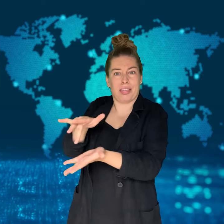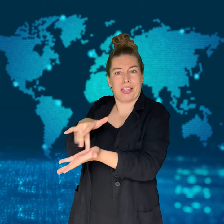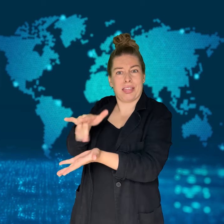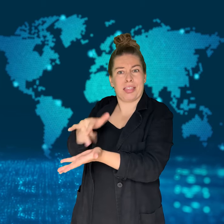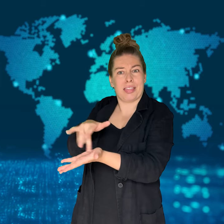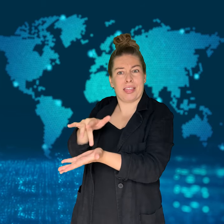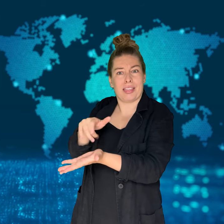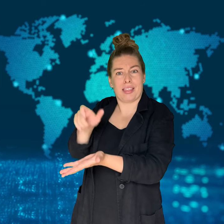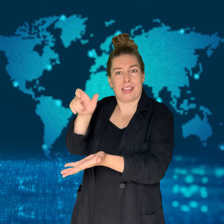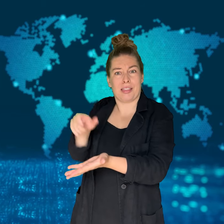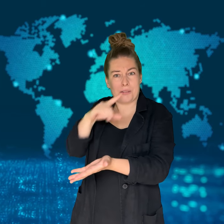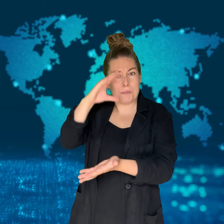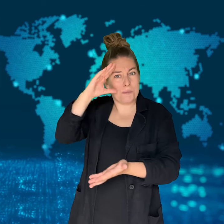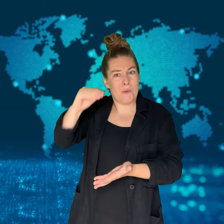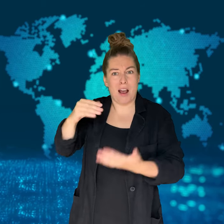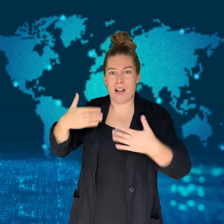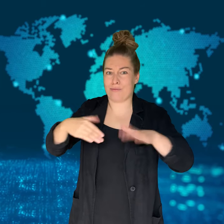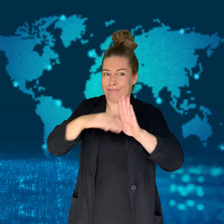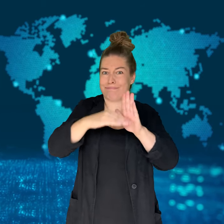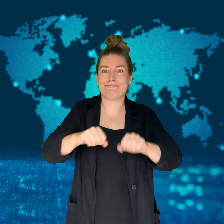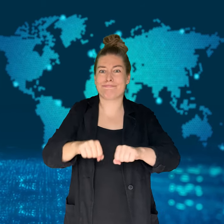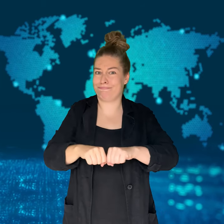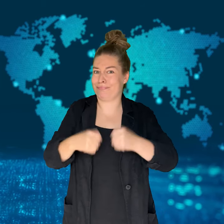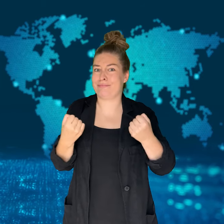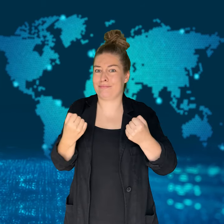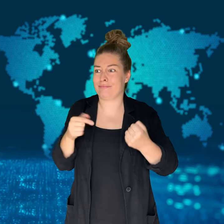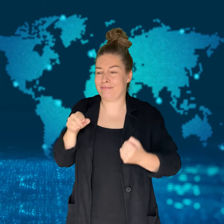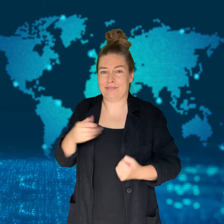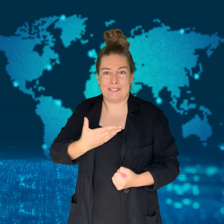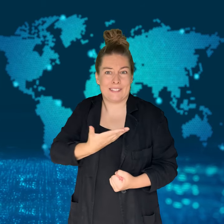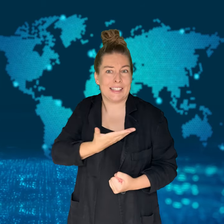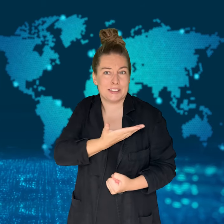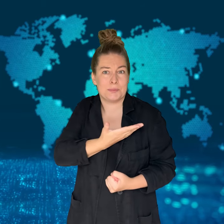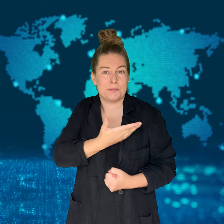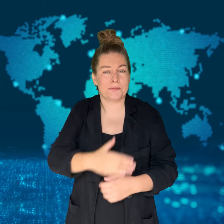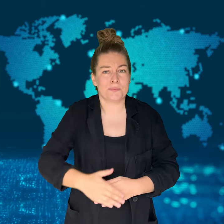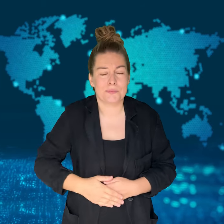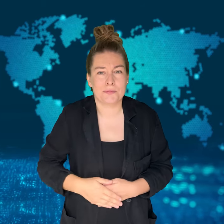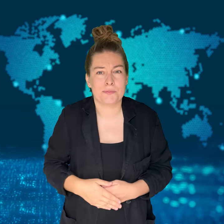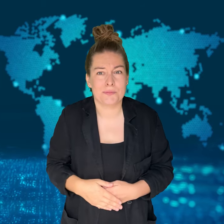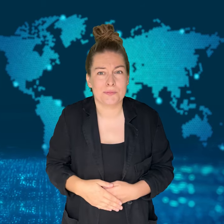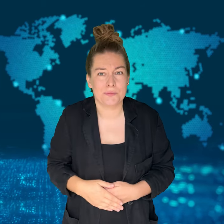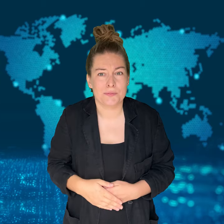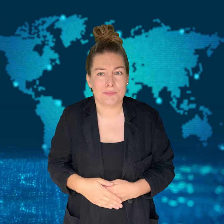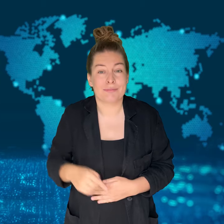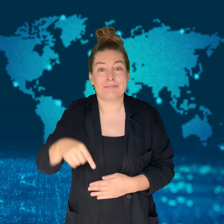Anti-violence groups have run to Kizer's defense.